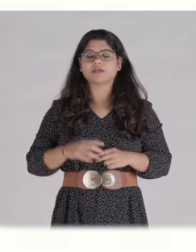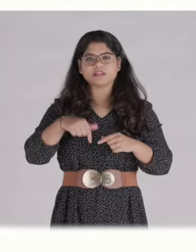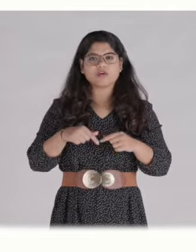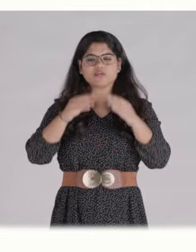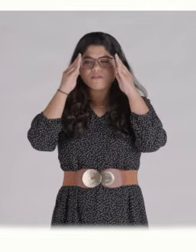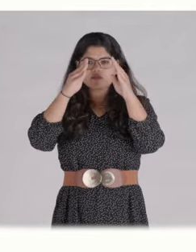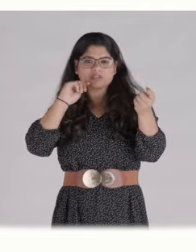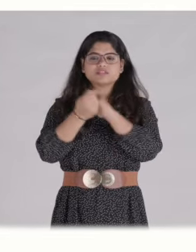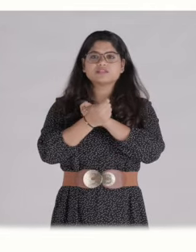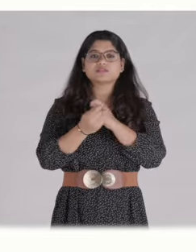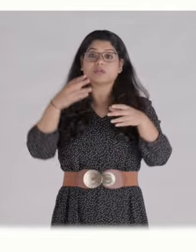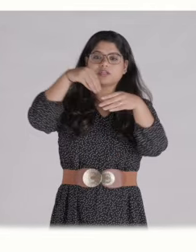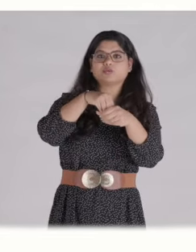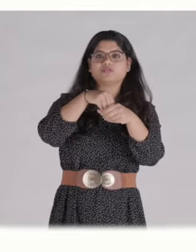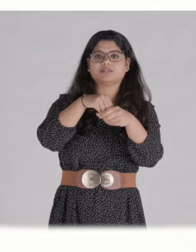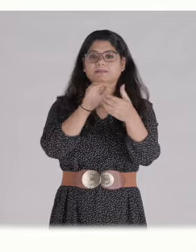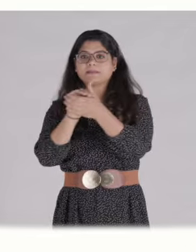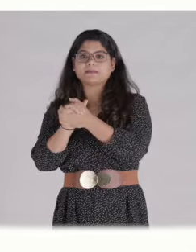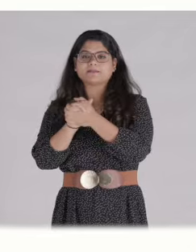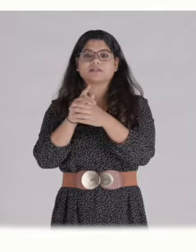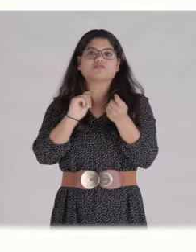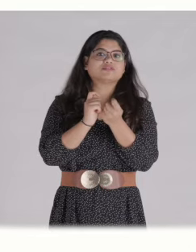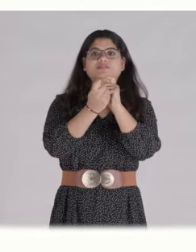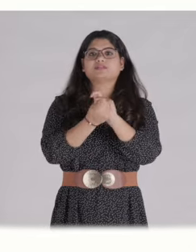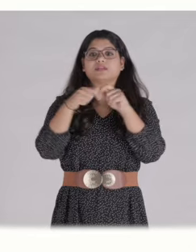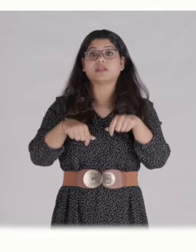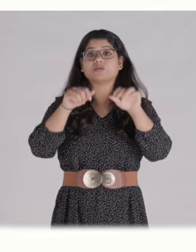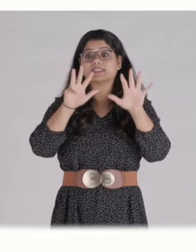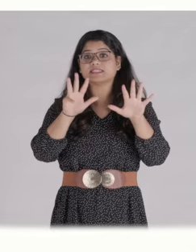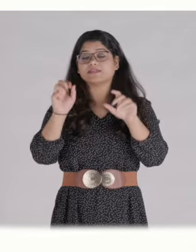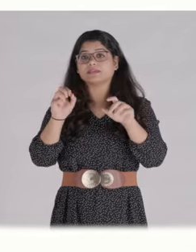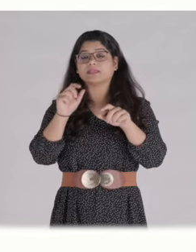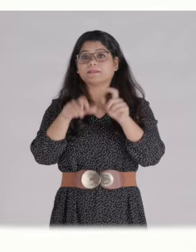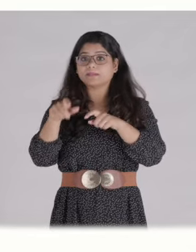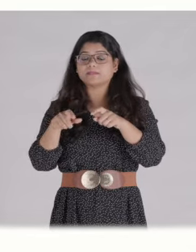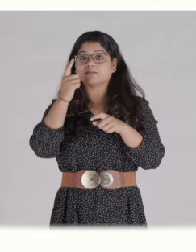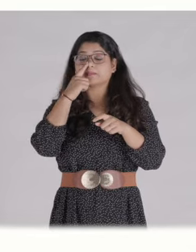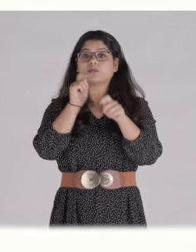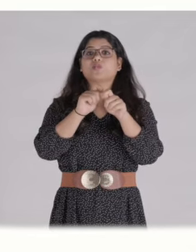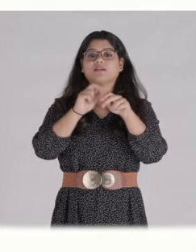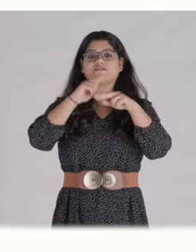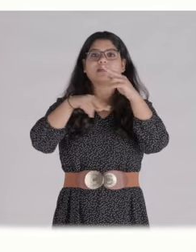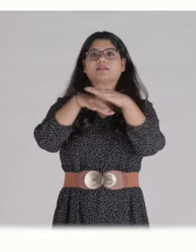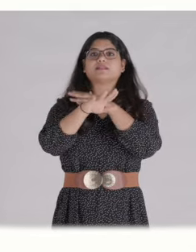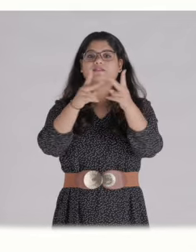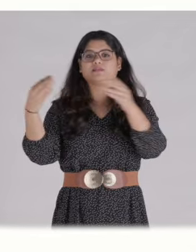A renewed focus on inclusion and allyship is changing that. Over 70 women currently work in a range of roles across factory functions.